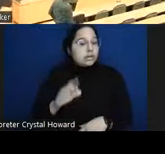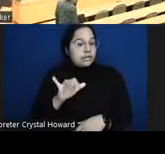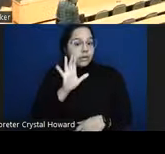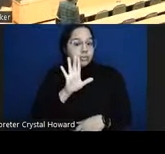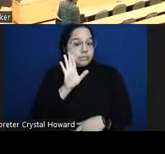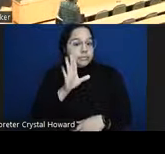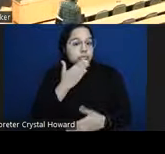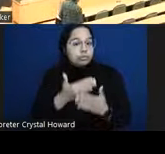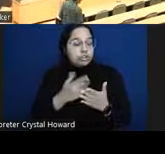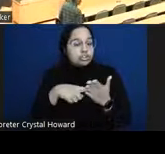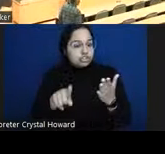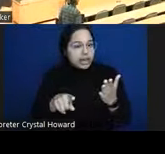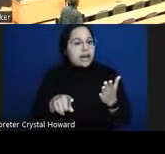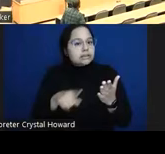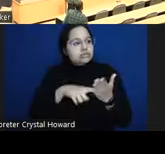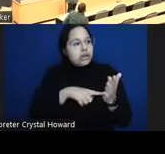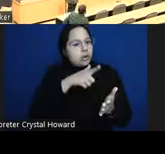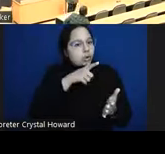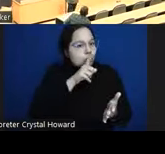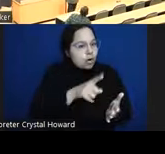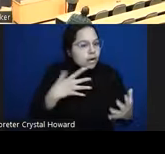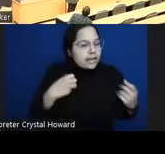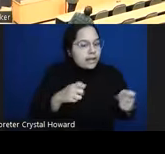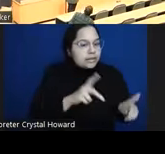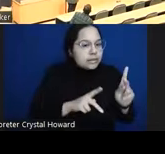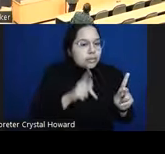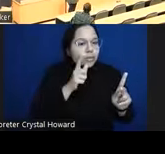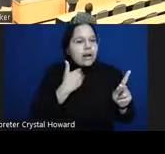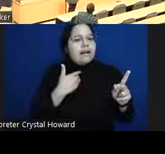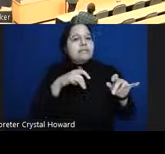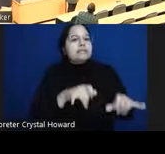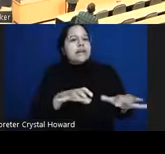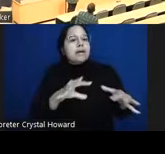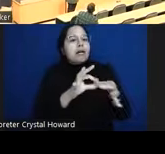the healthy people who have the same connectivity patterns and of course another thing to think